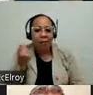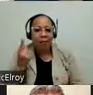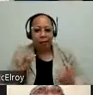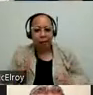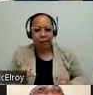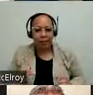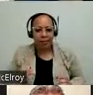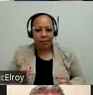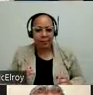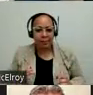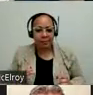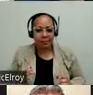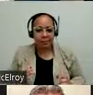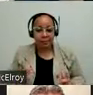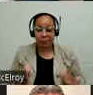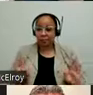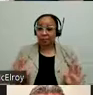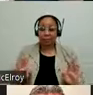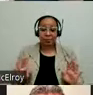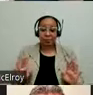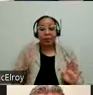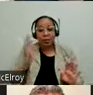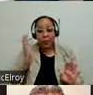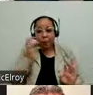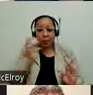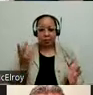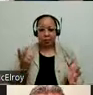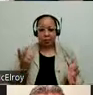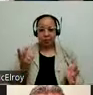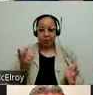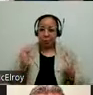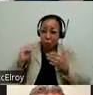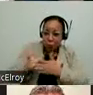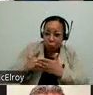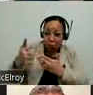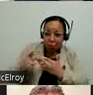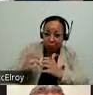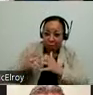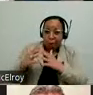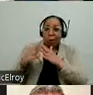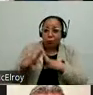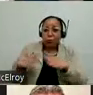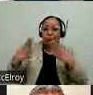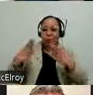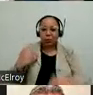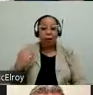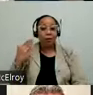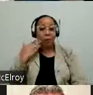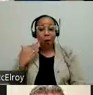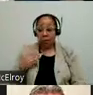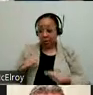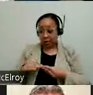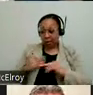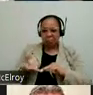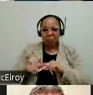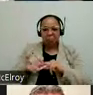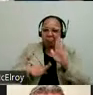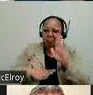Which is phenomenal for a brand-new program, a launch. I know that is